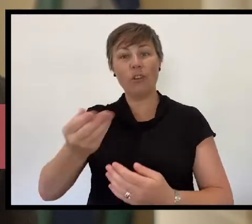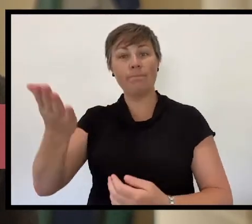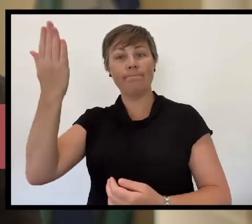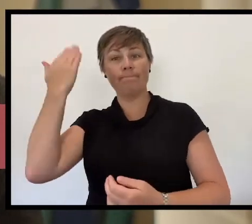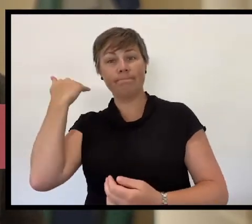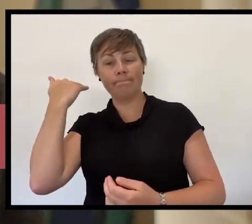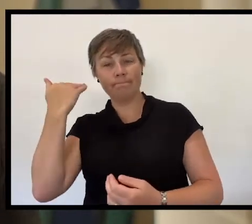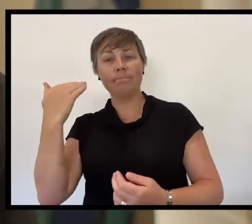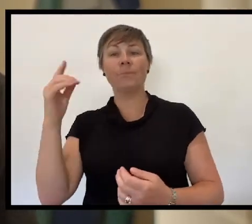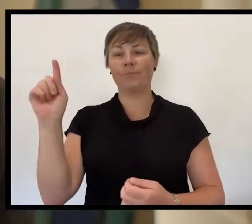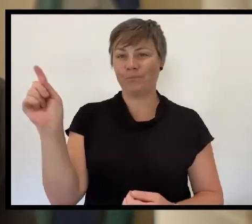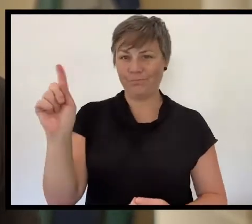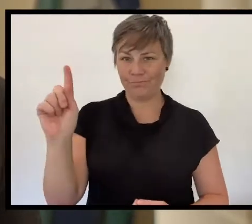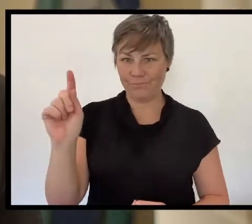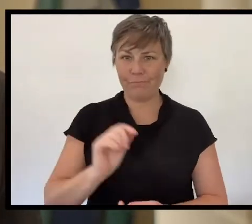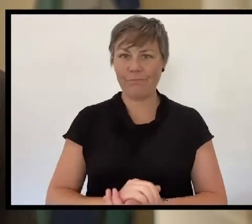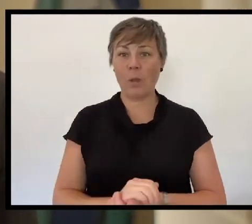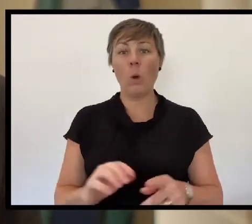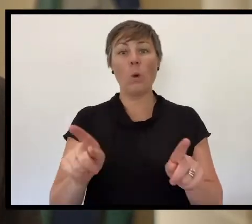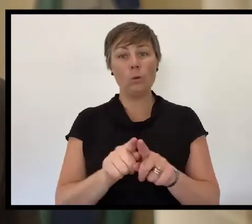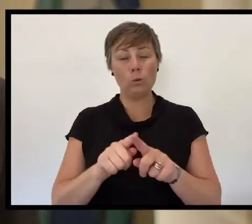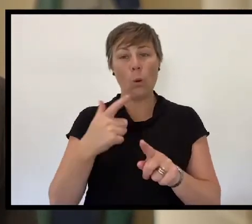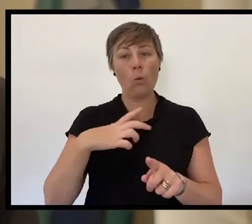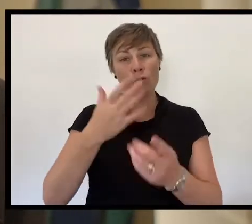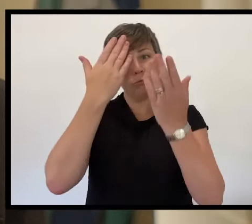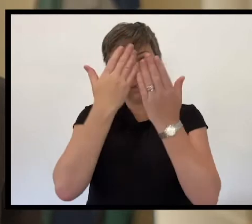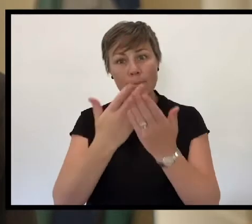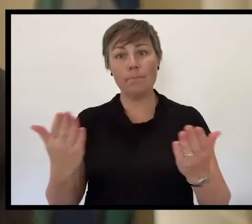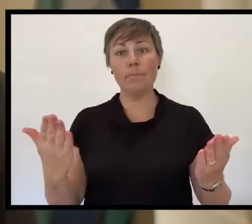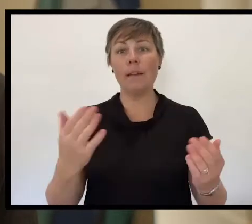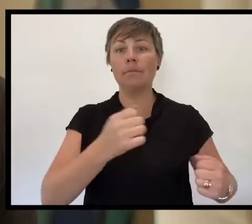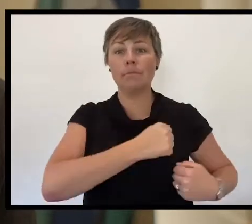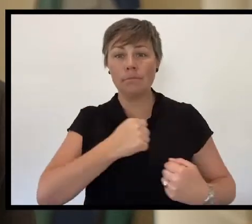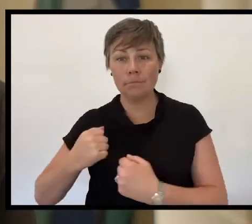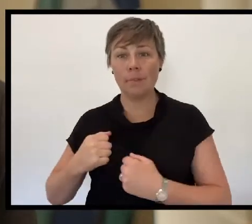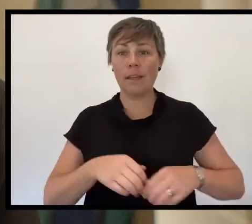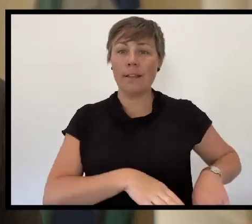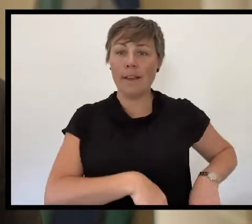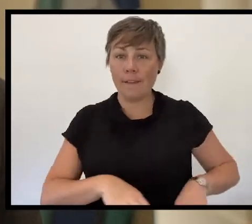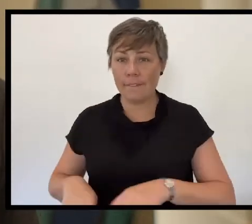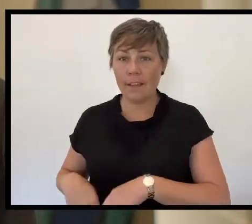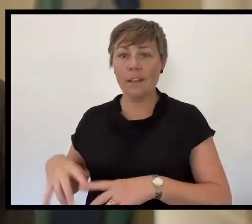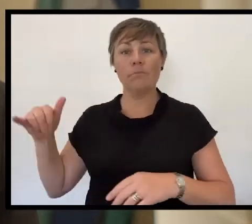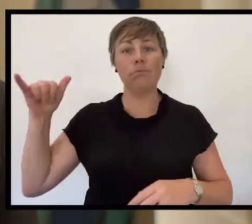I also acknowledge all the dignitaries and service men and women in different parts of our State and beyond,